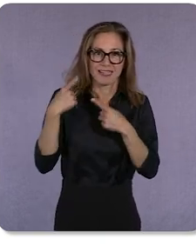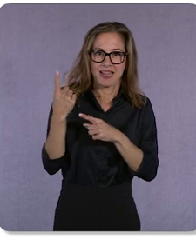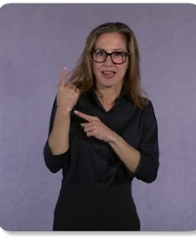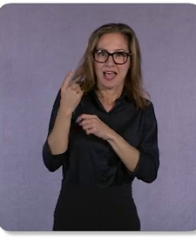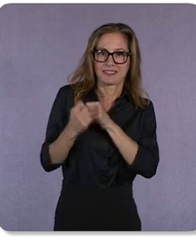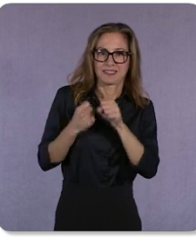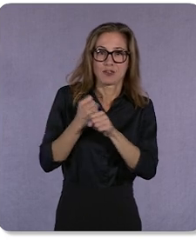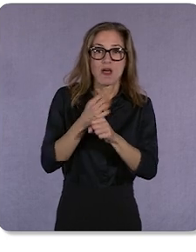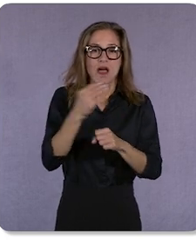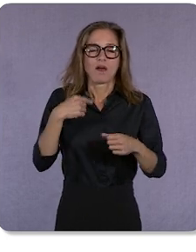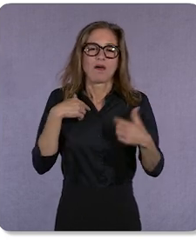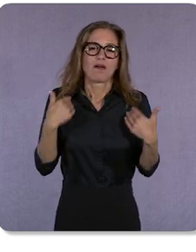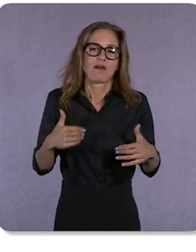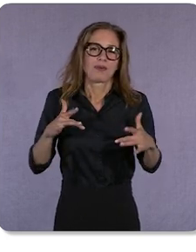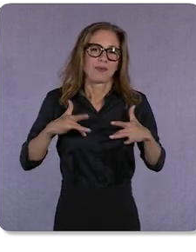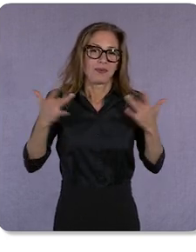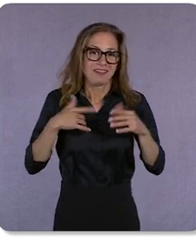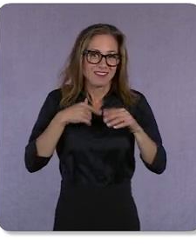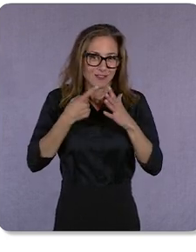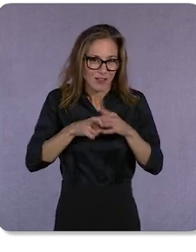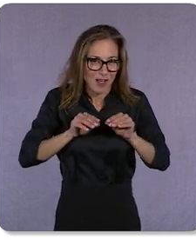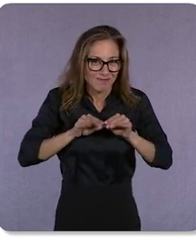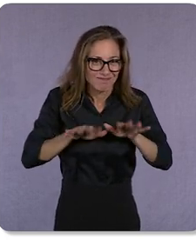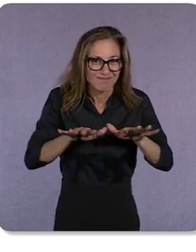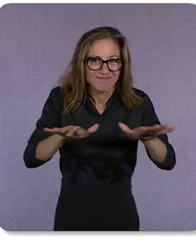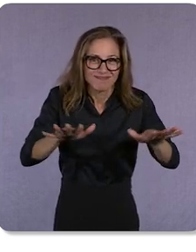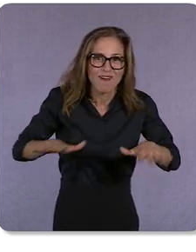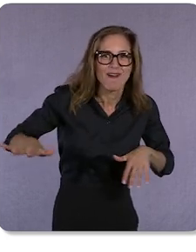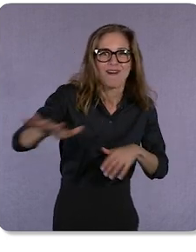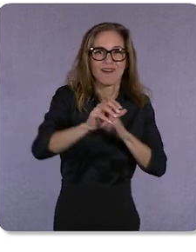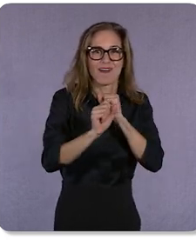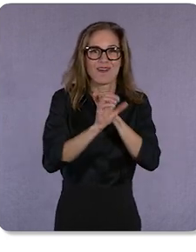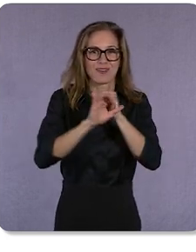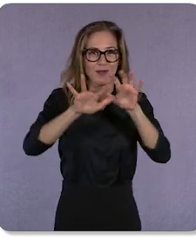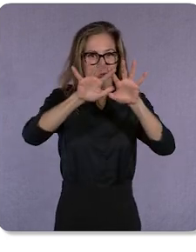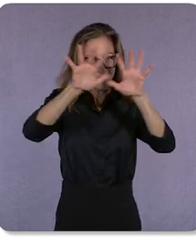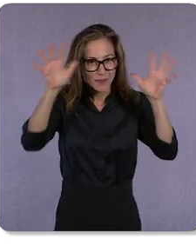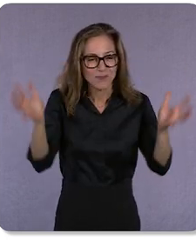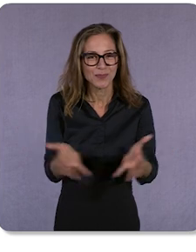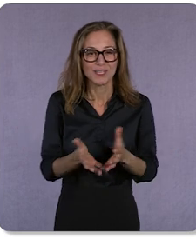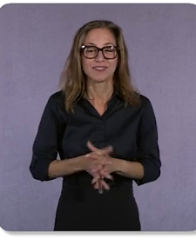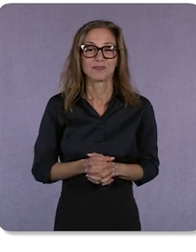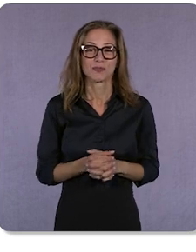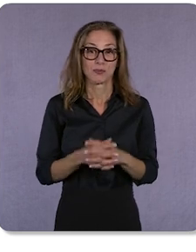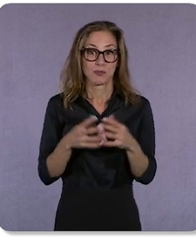them out to all advertisers, around the world. Starting today we’re including Shorts as part of